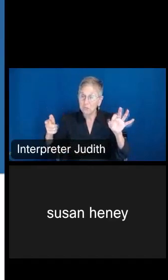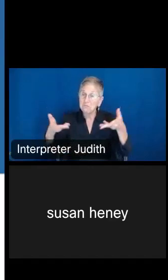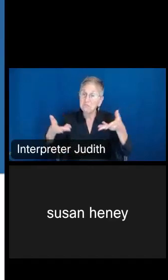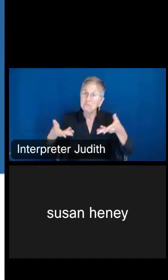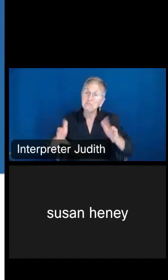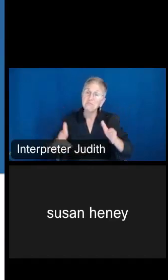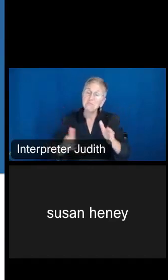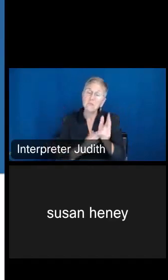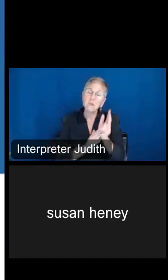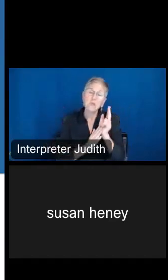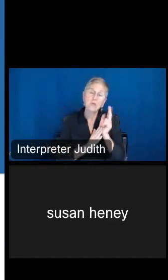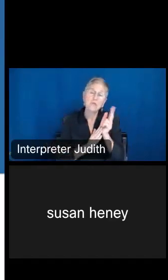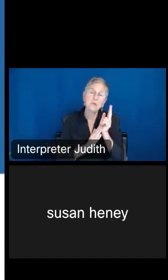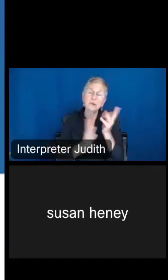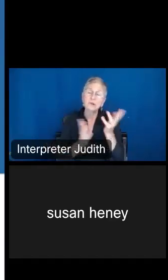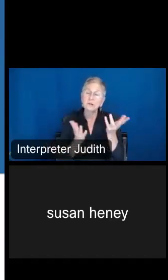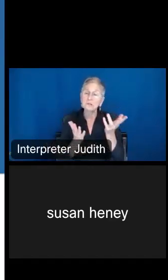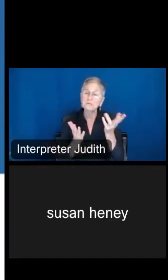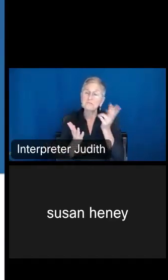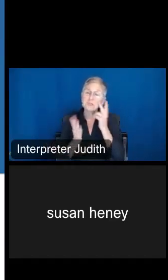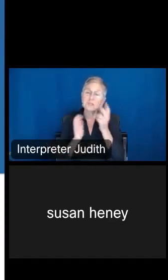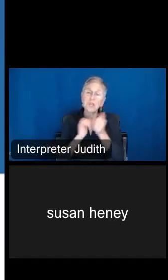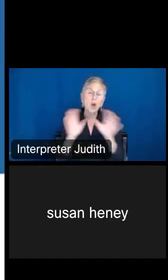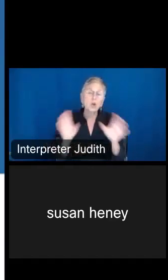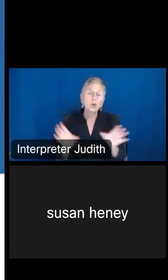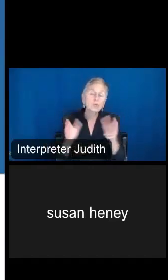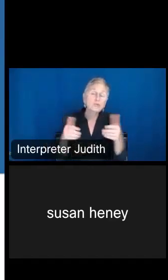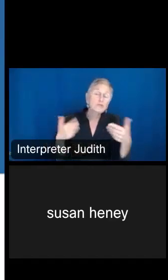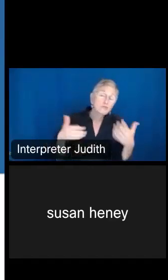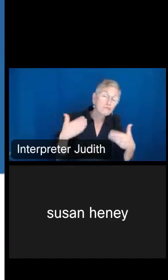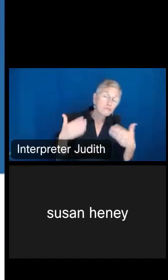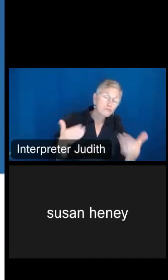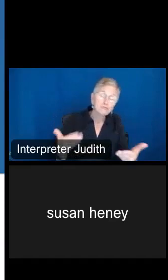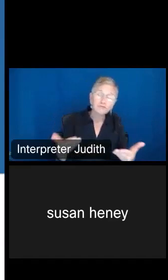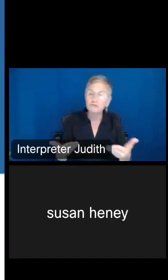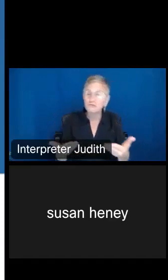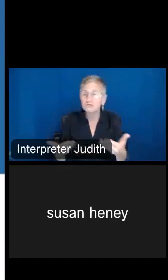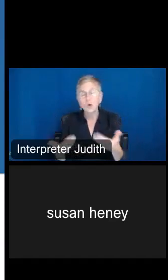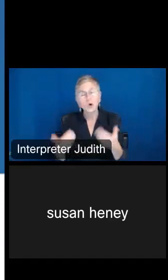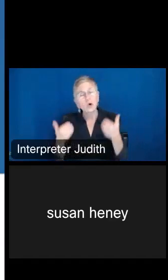check in and see how everyone's doing. Please feel free to ask questions in the chat in